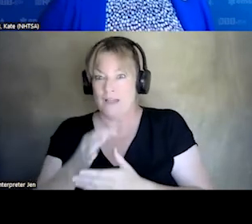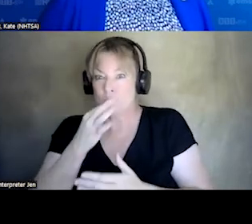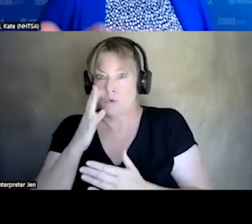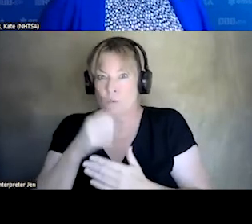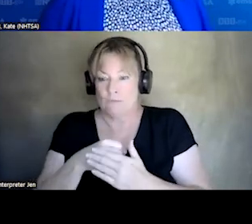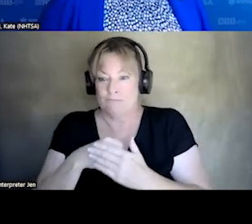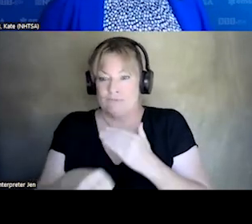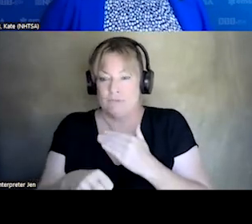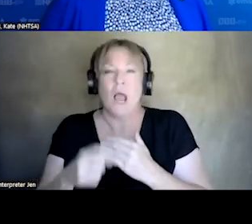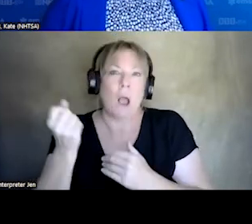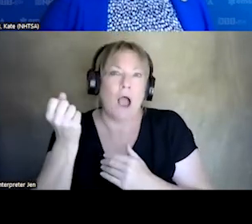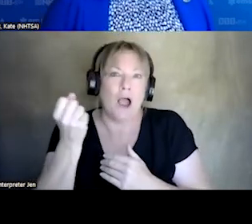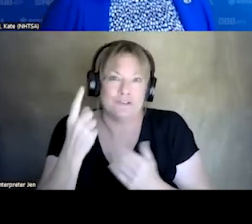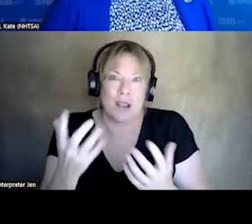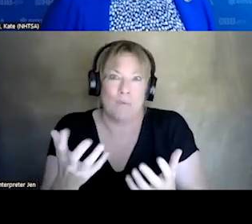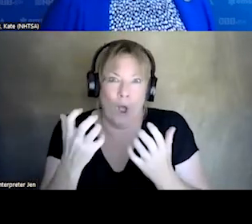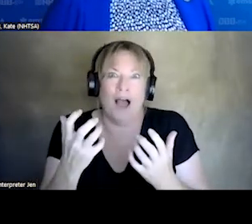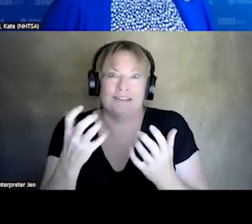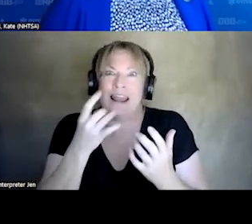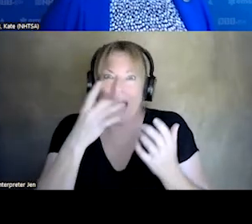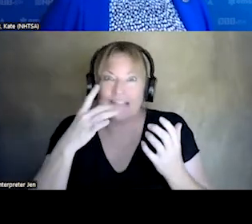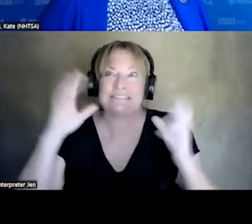I CAN UNDERSTAND YOU WANTING US TO DO LIGHTS AND SIRENS TO YOUR HOUSE.